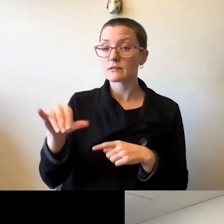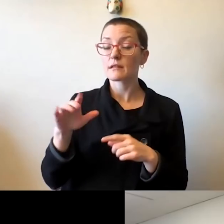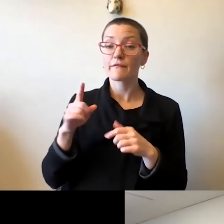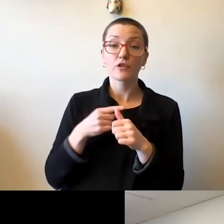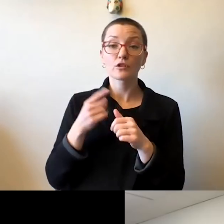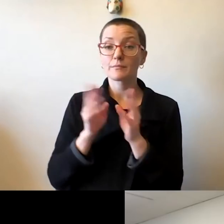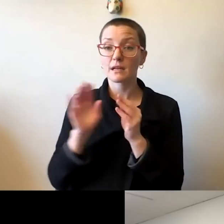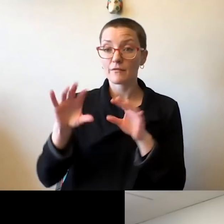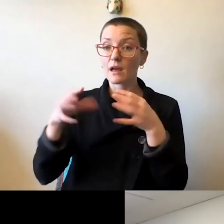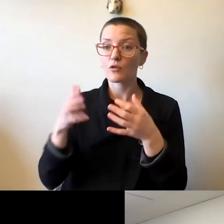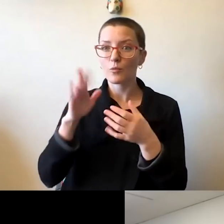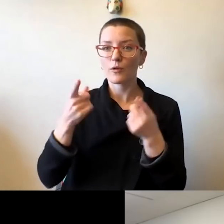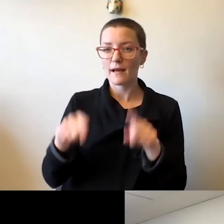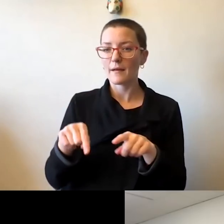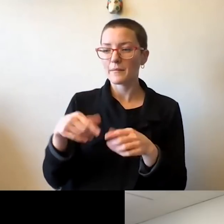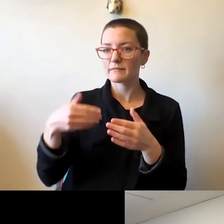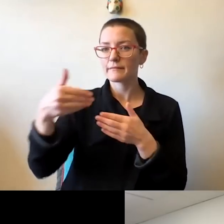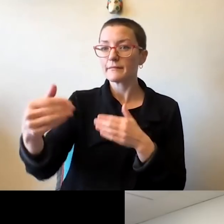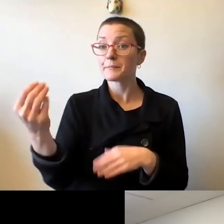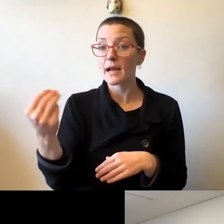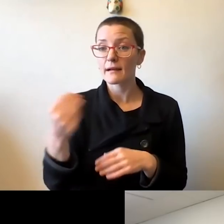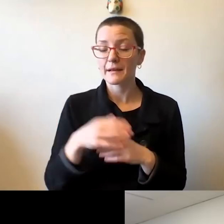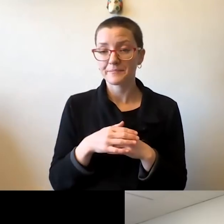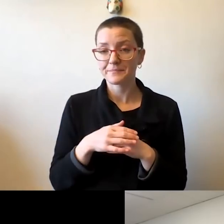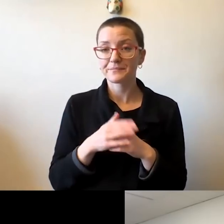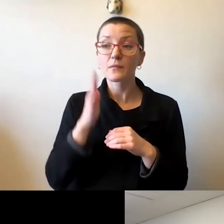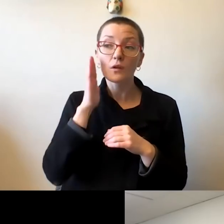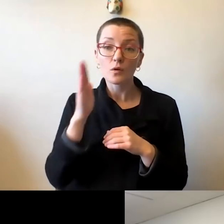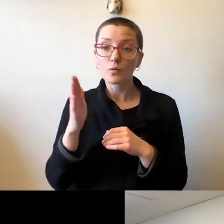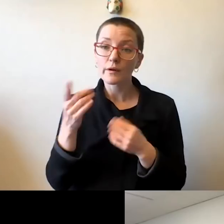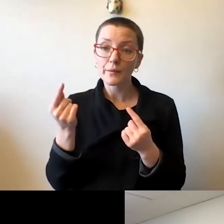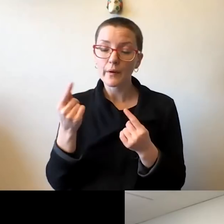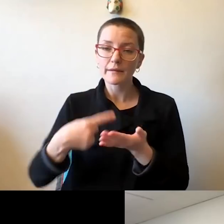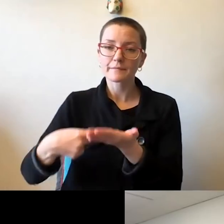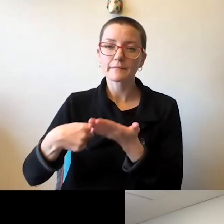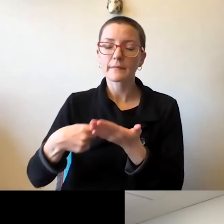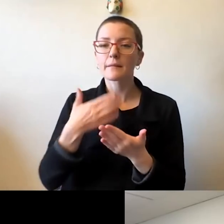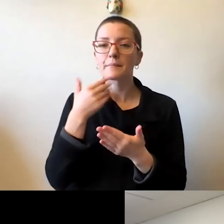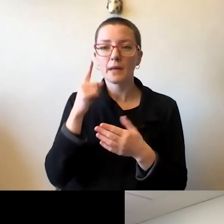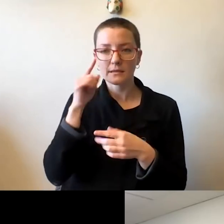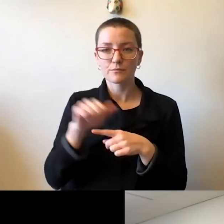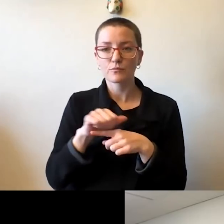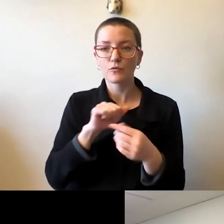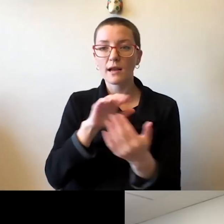And I can tell you, we will be looking at the best practices and the most innovative strategies to be brought to bear